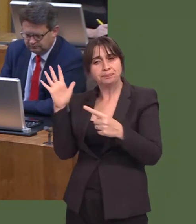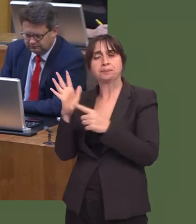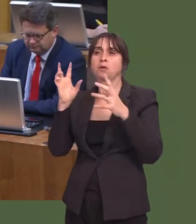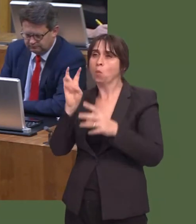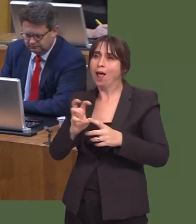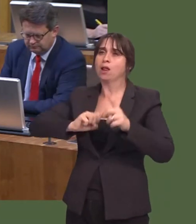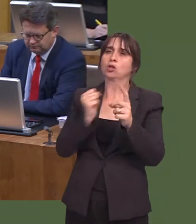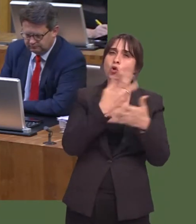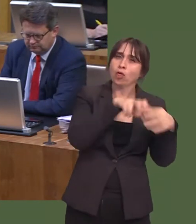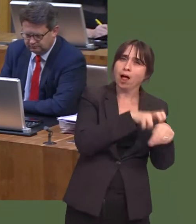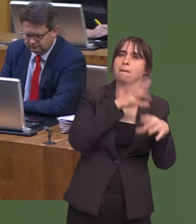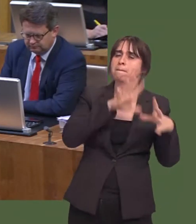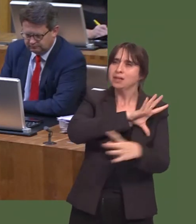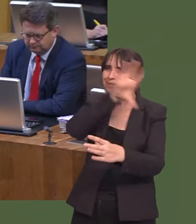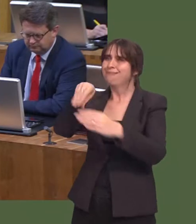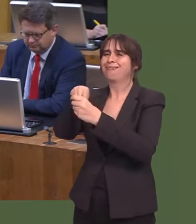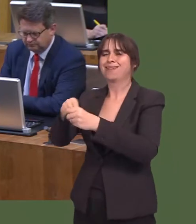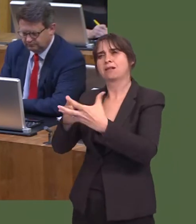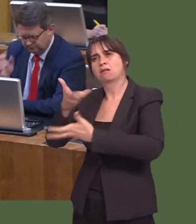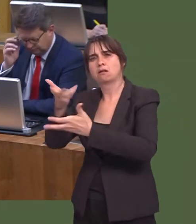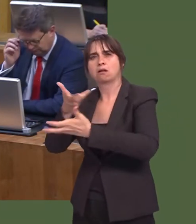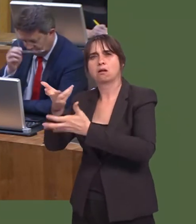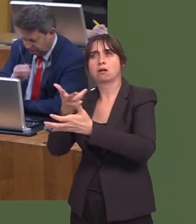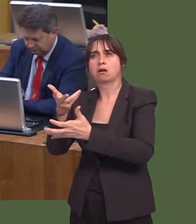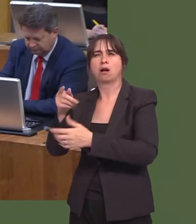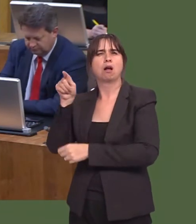process, and I hope that the small group in Whitehall that have been trying to control this take note.